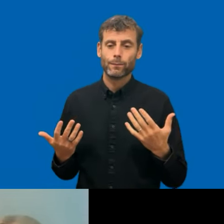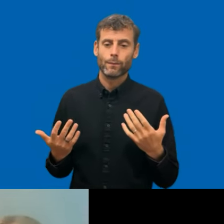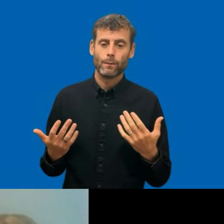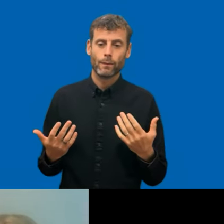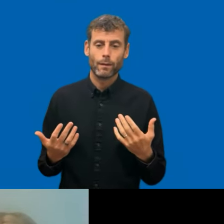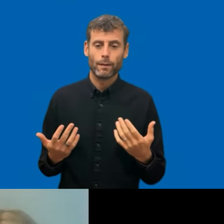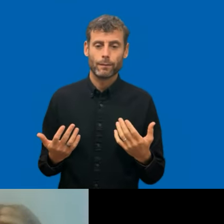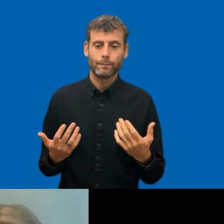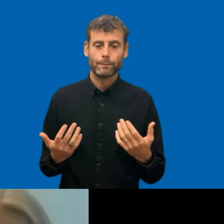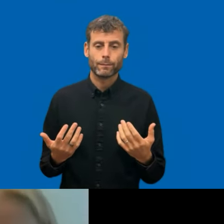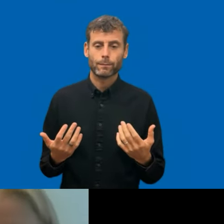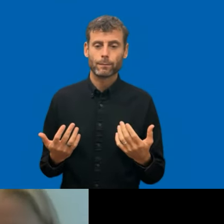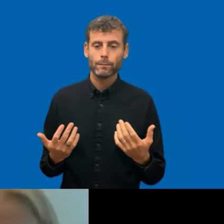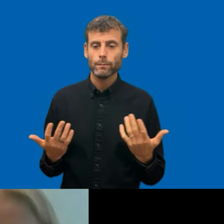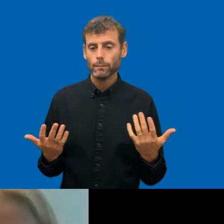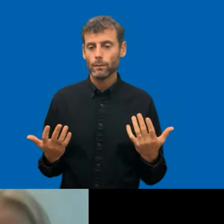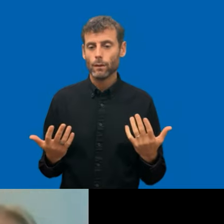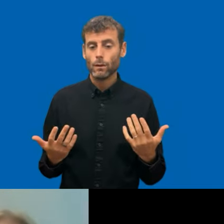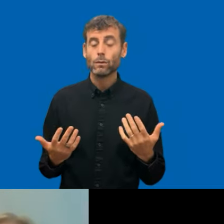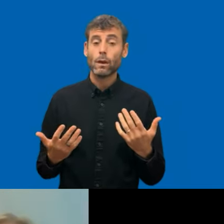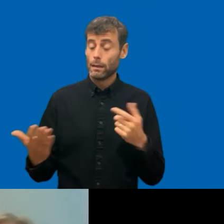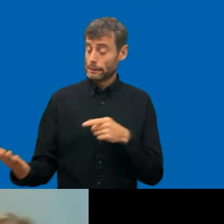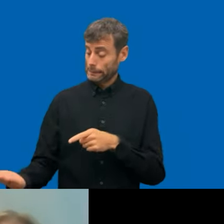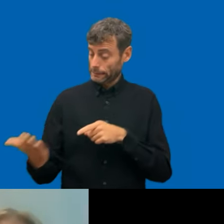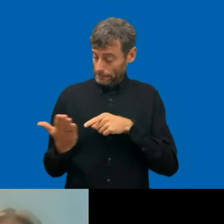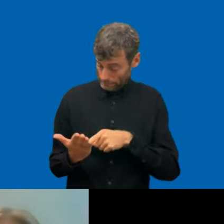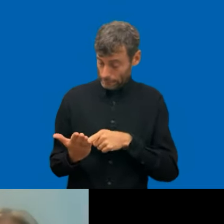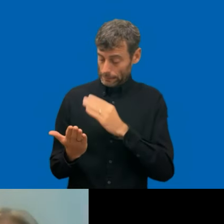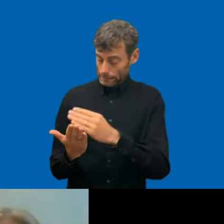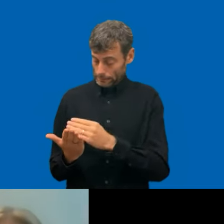self-service solution that they can check that this is now okay. So it goes like